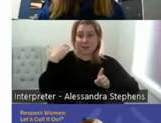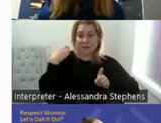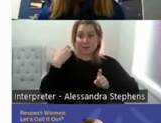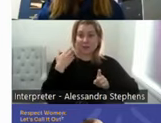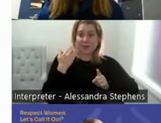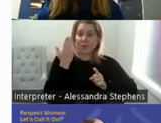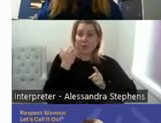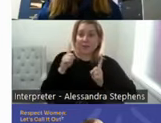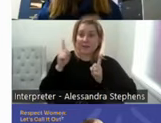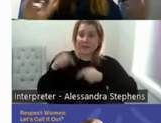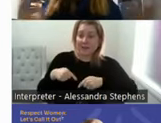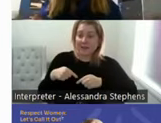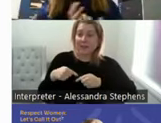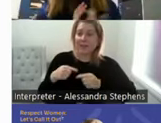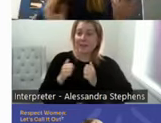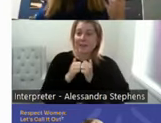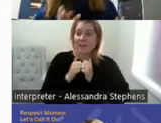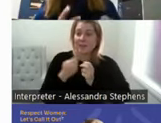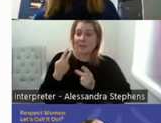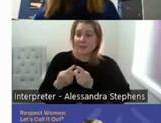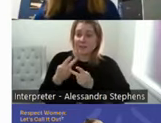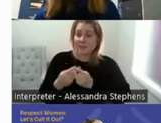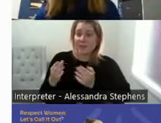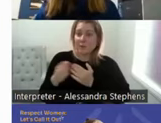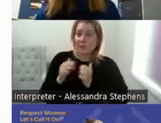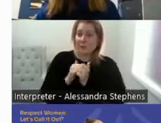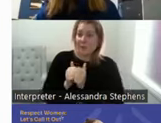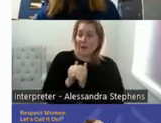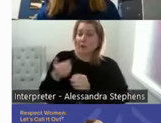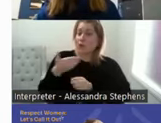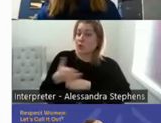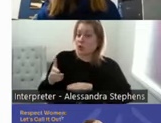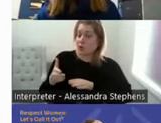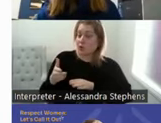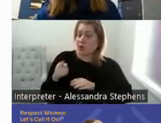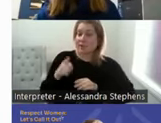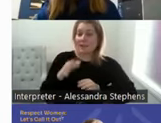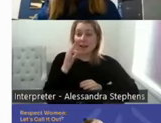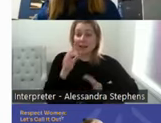open? You know, again, not knowing the concept. So she was sent off to a friend who was a sexologist